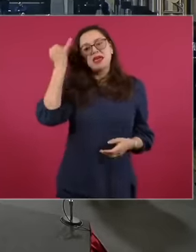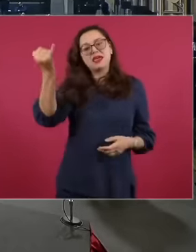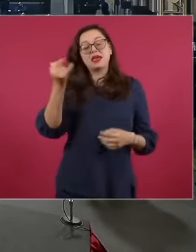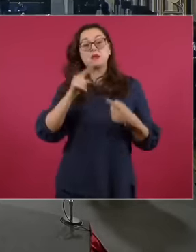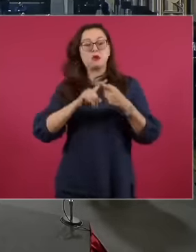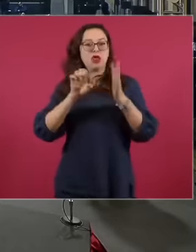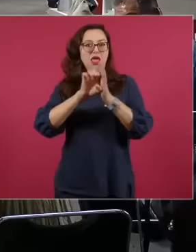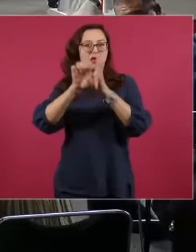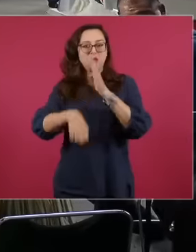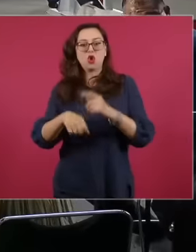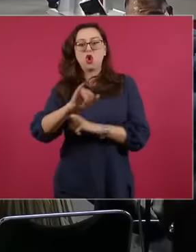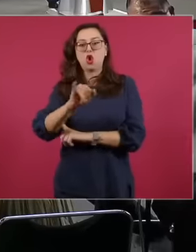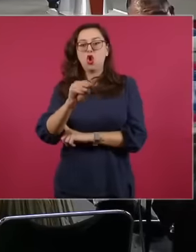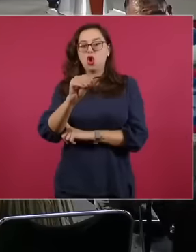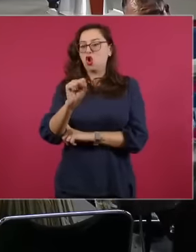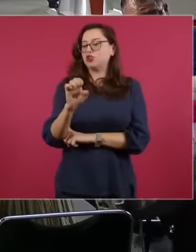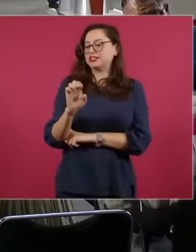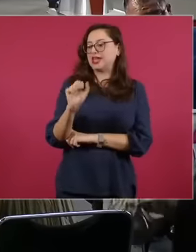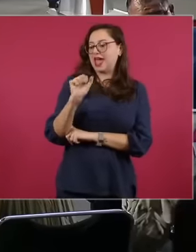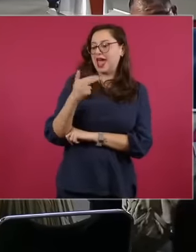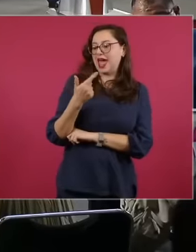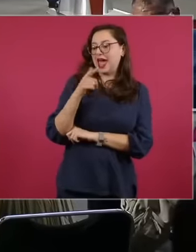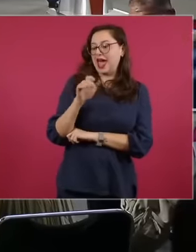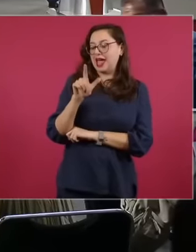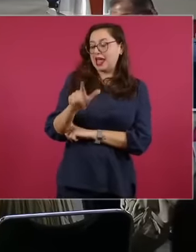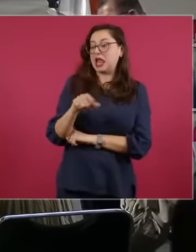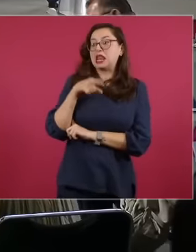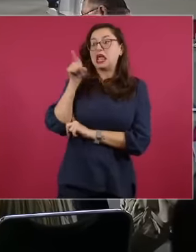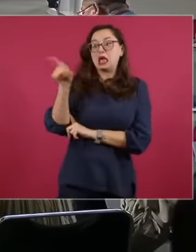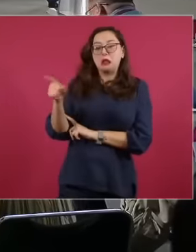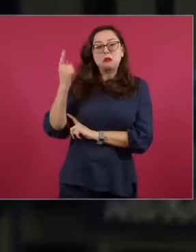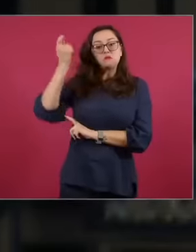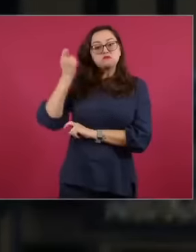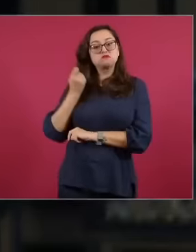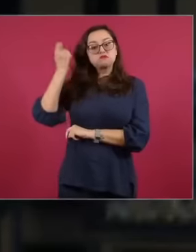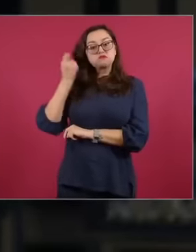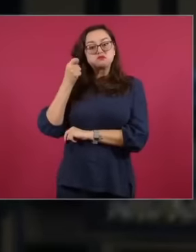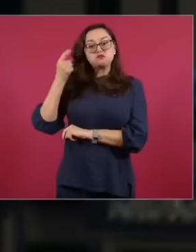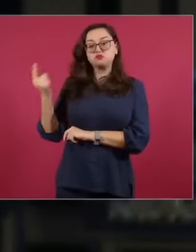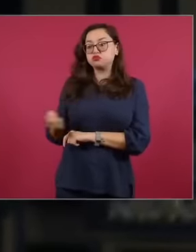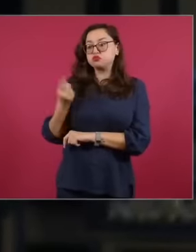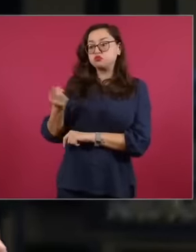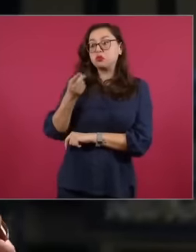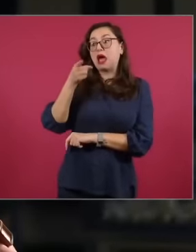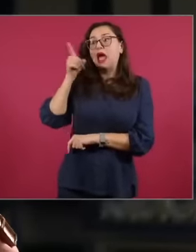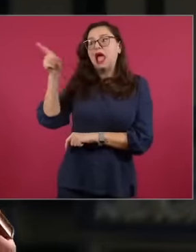who receives a life pension in nafin because he is the orchestrator of fobaproa, that is, it is known